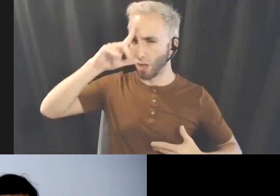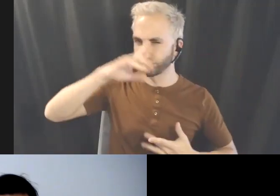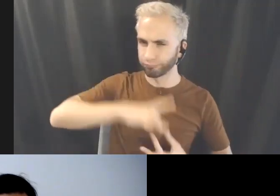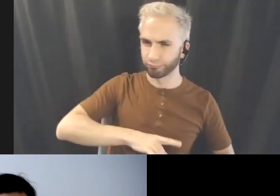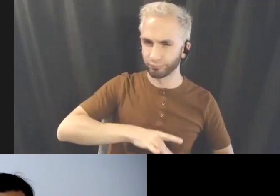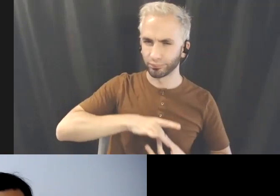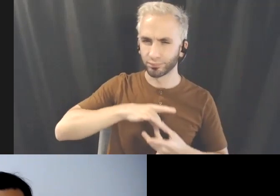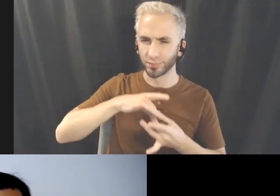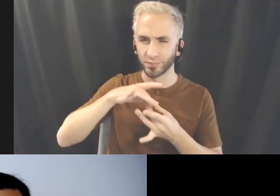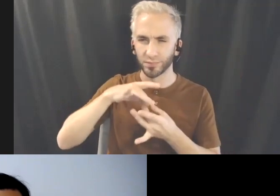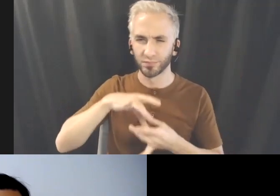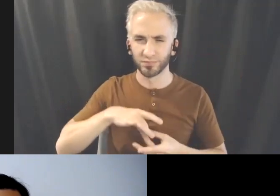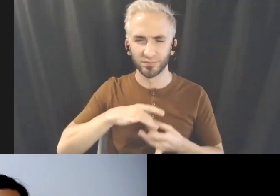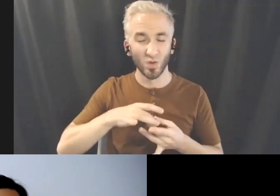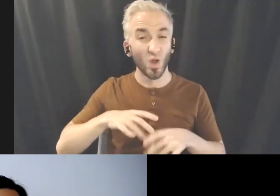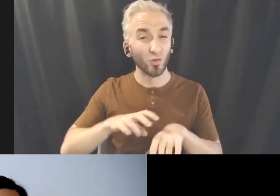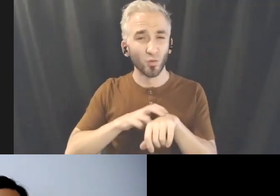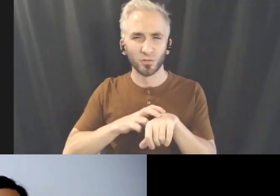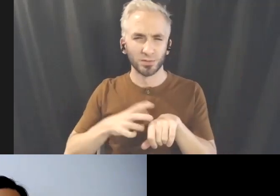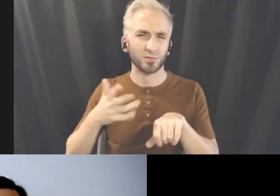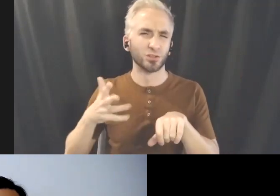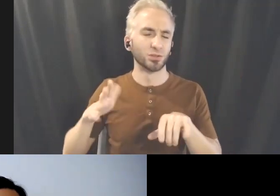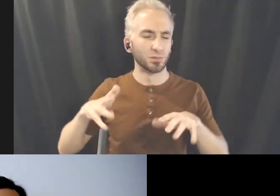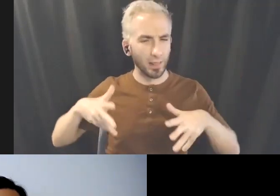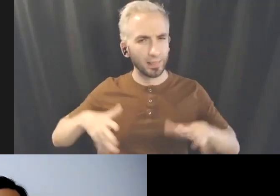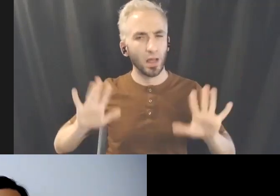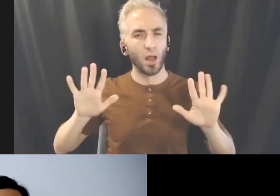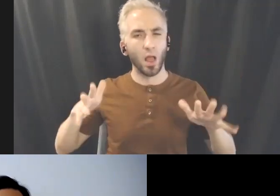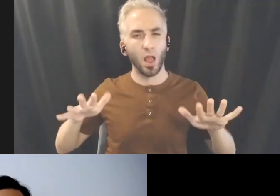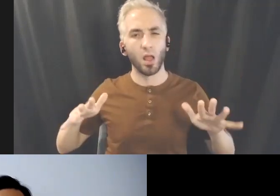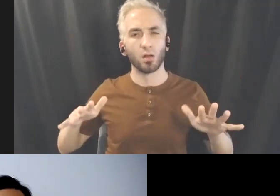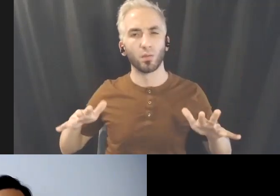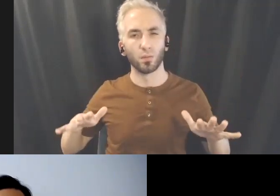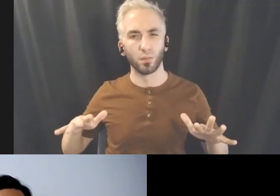thing. Let it settle.